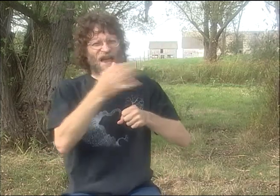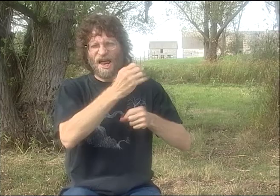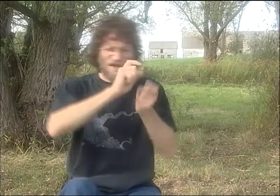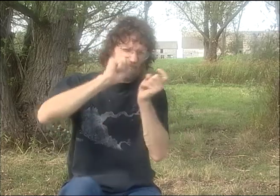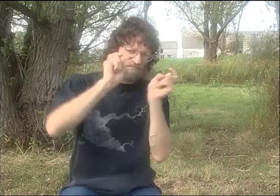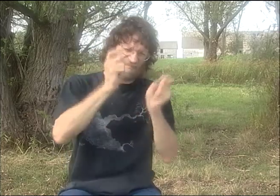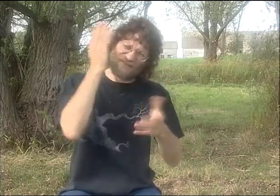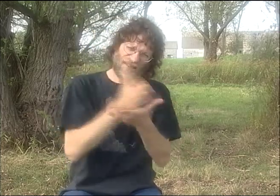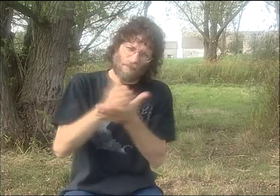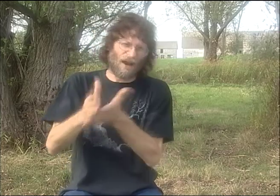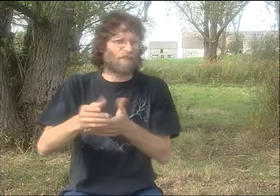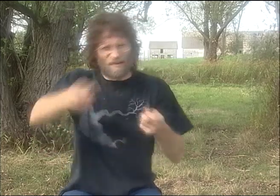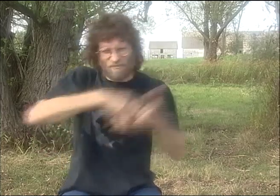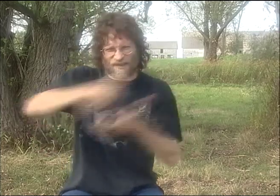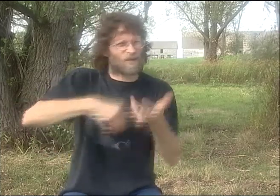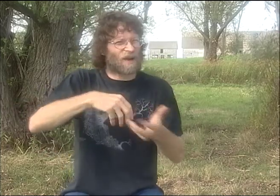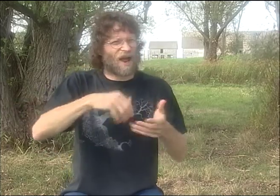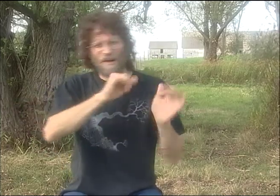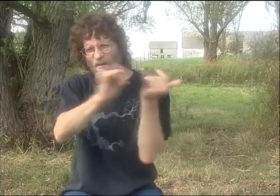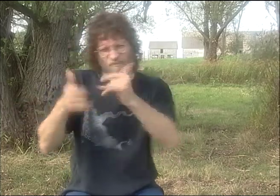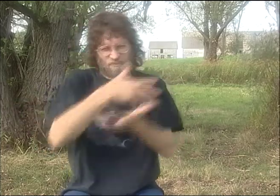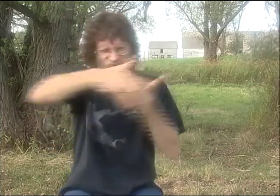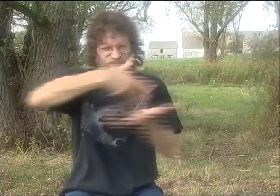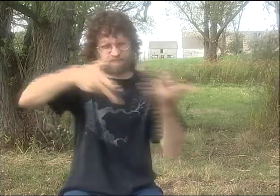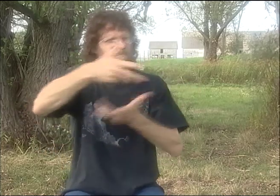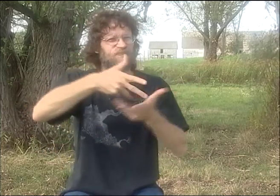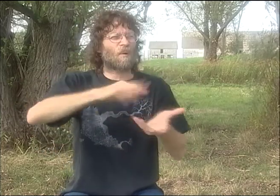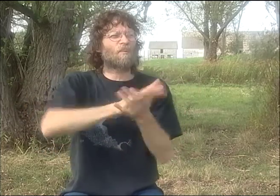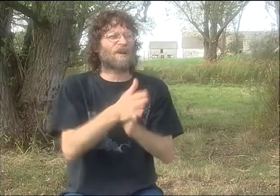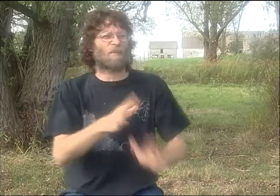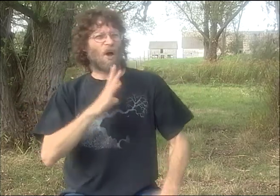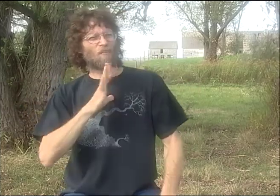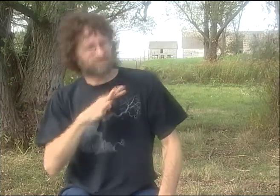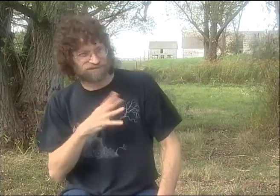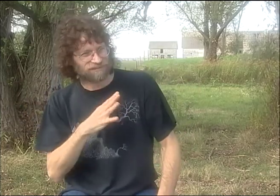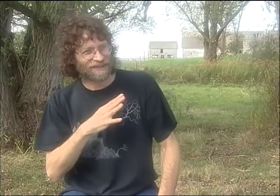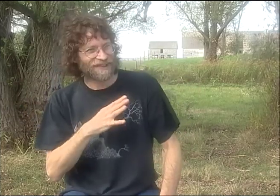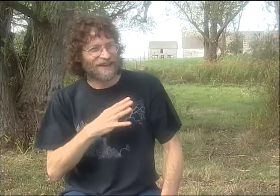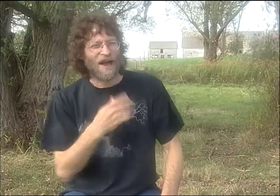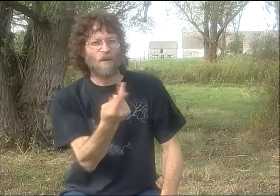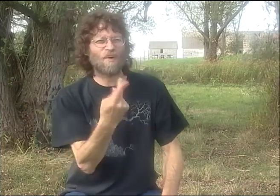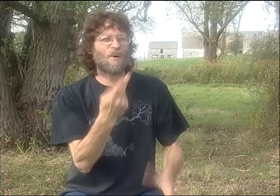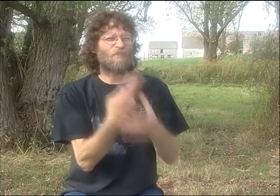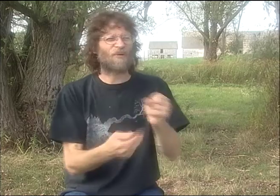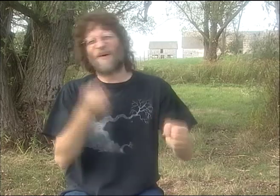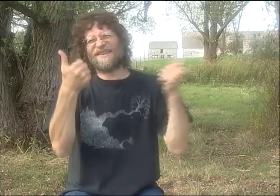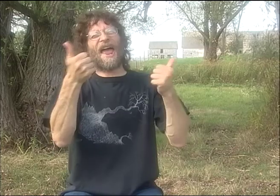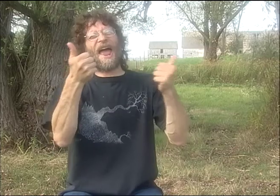AND PETER WOULD TAKE THIS IDEA AND HE WOULD CHOP IT AND DICE IT AND SLICE IT AND PUT IT IN THE BLENDER